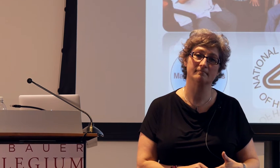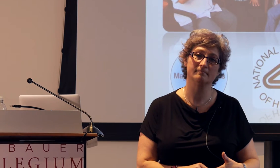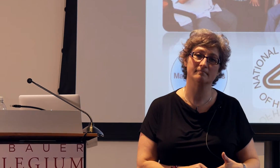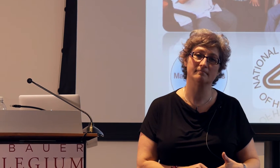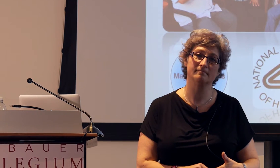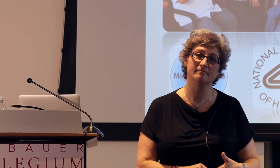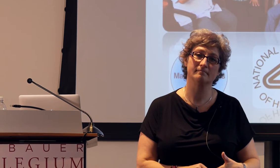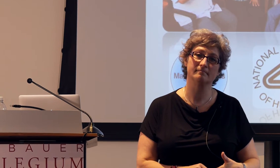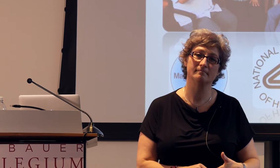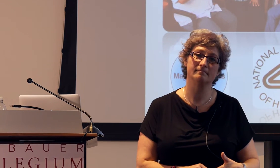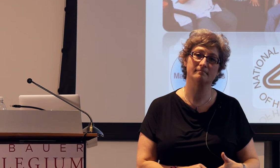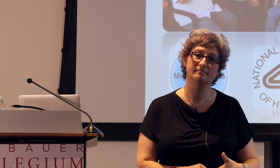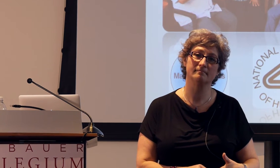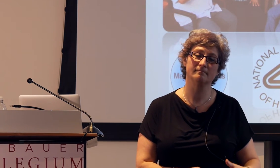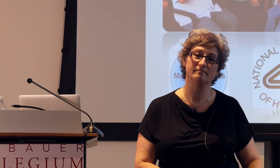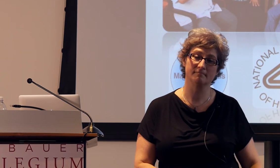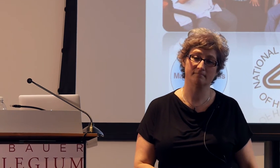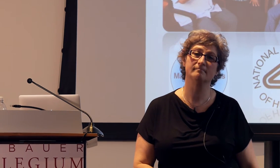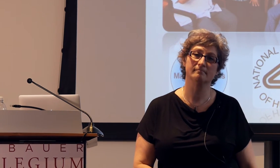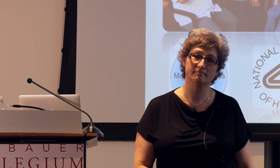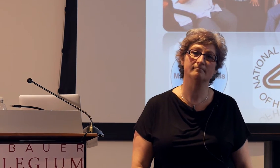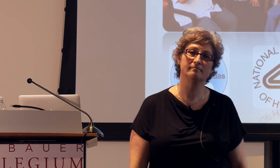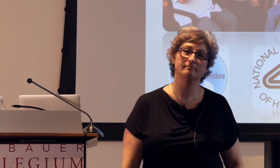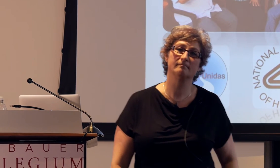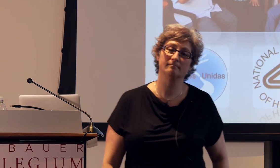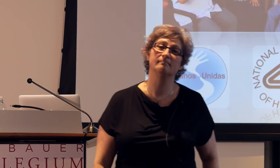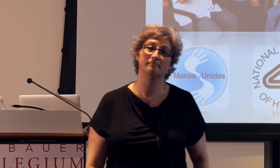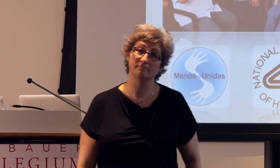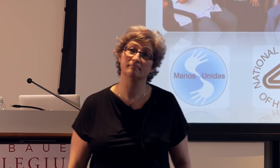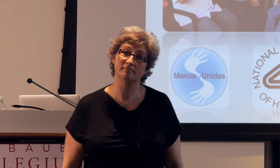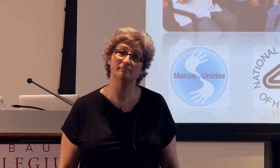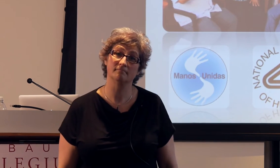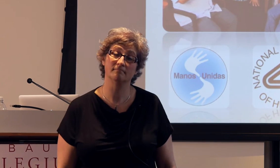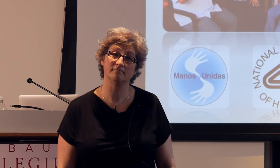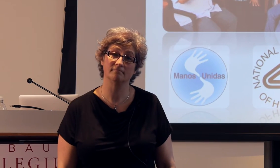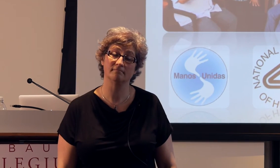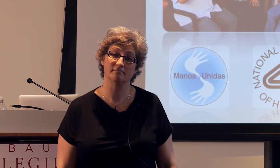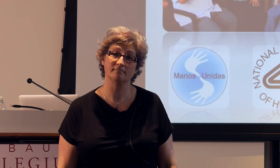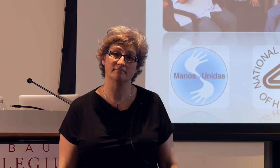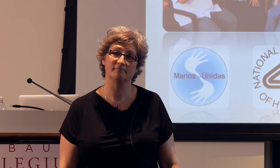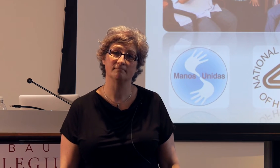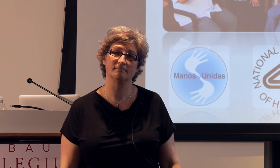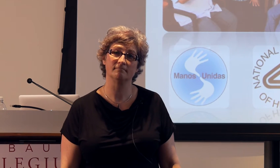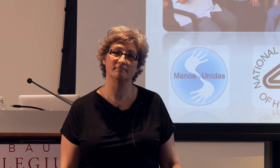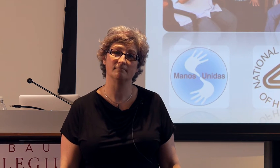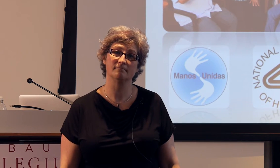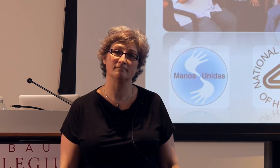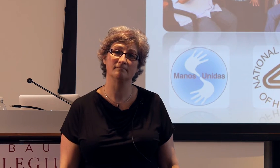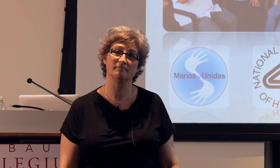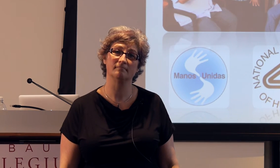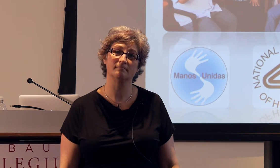they may gesture you know, from meaning x, y, z, but as they communicate, that ways, it changes